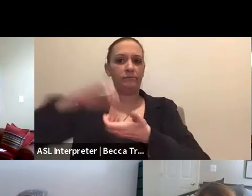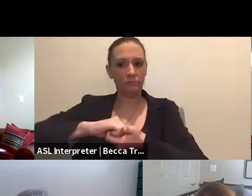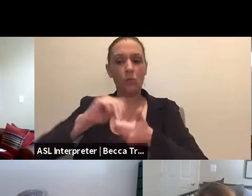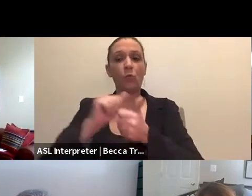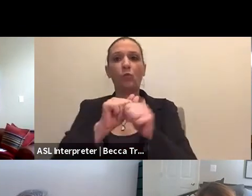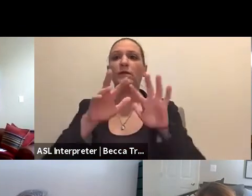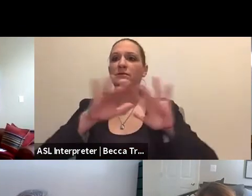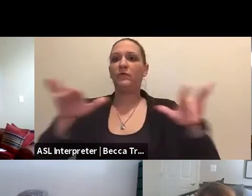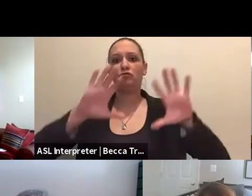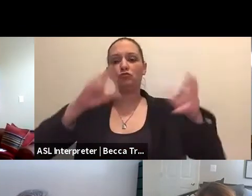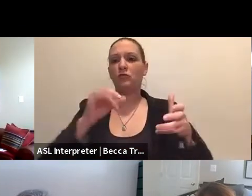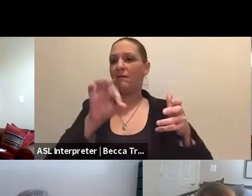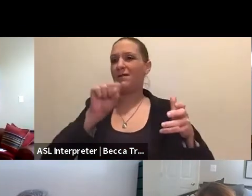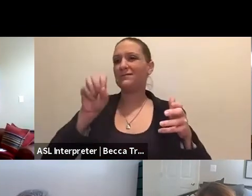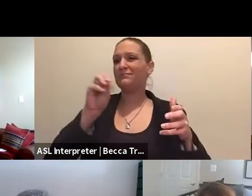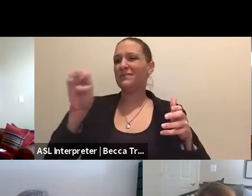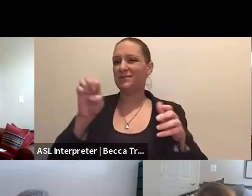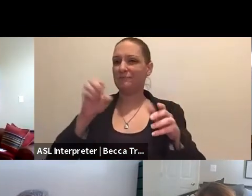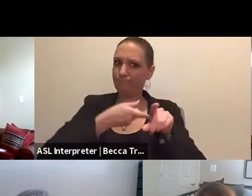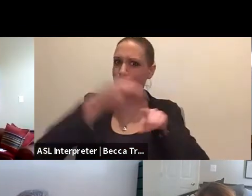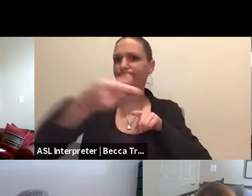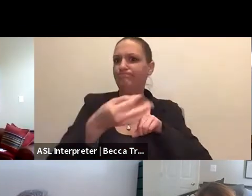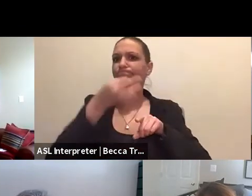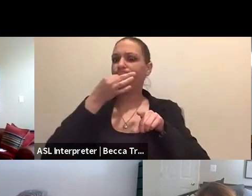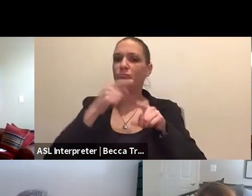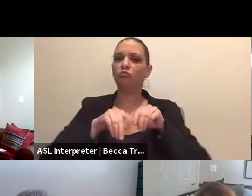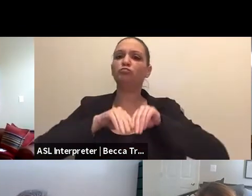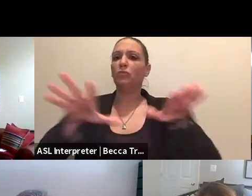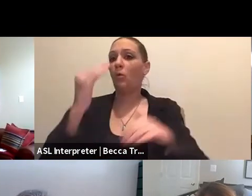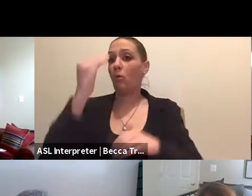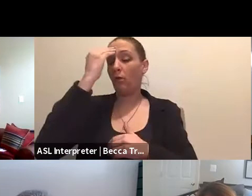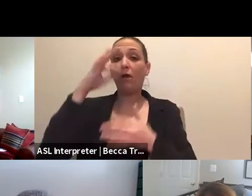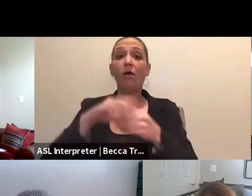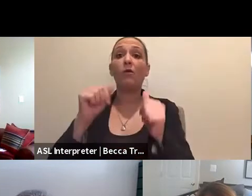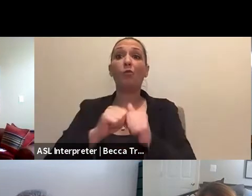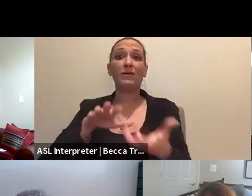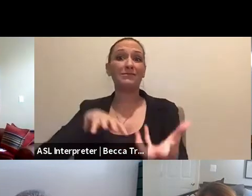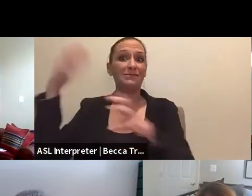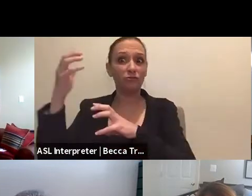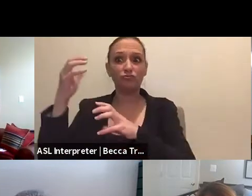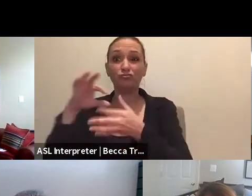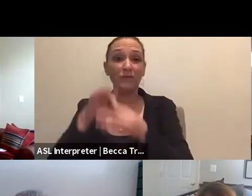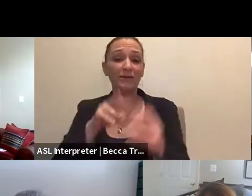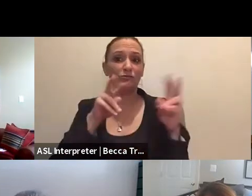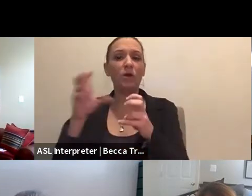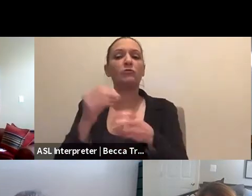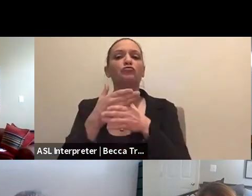of subject matter experts to spread awareness about disaster related issues and share resources